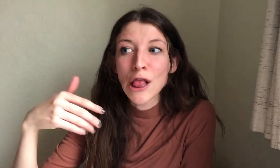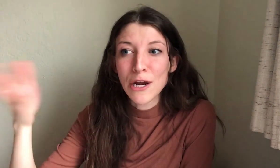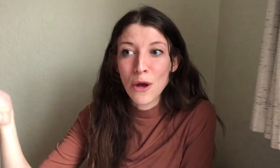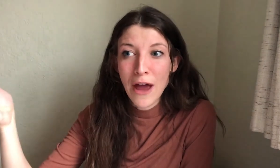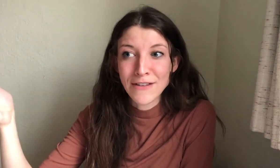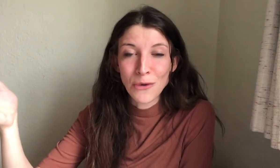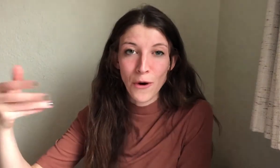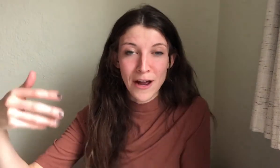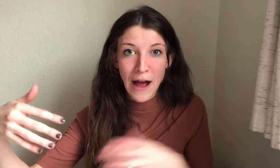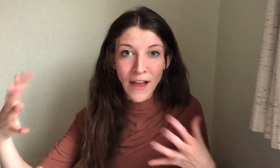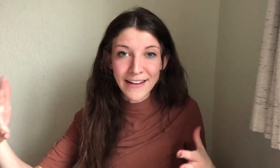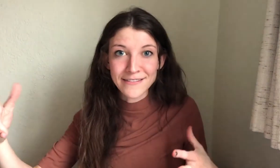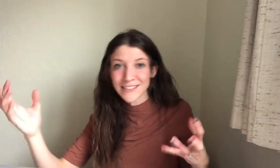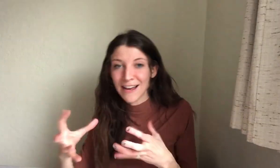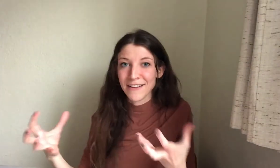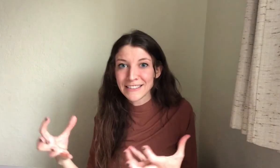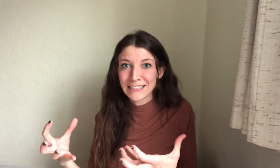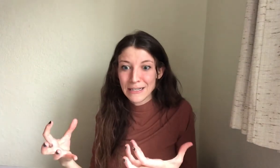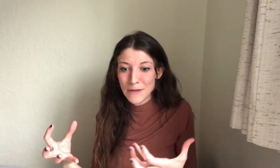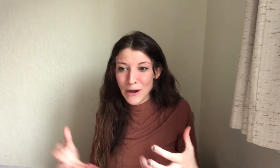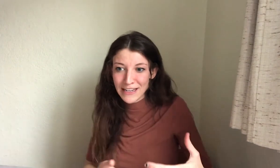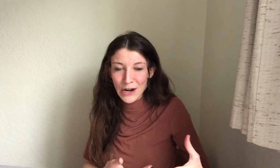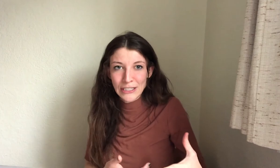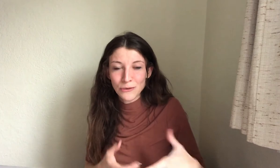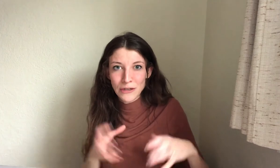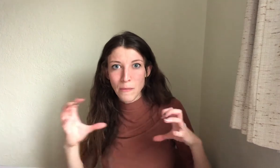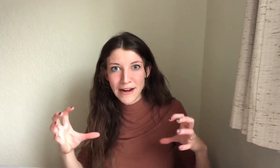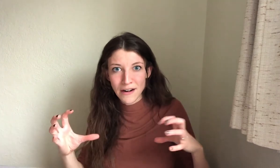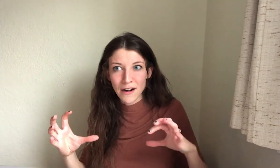let alone having to worry about like this FM system that you had to carry to with your binder.